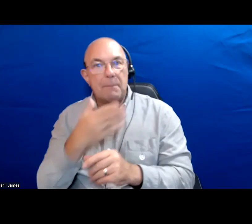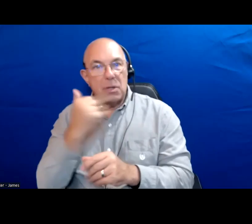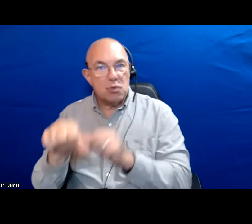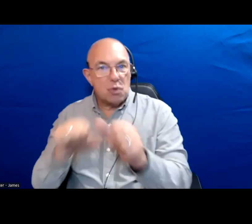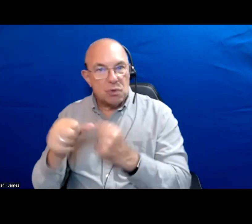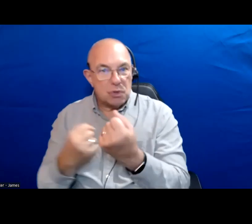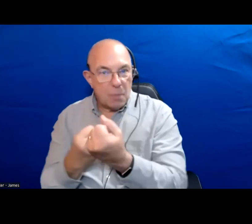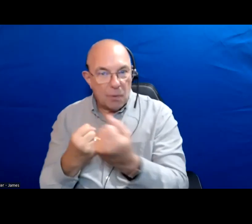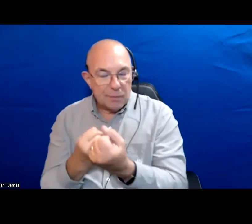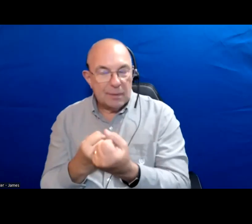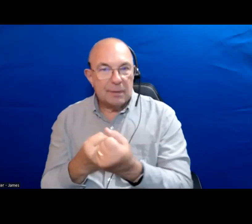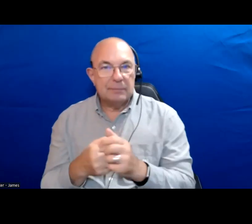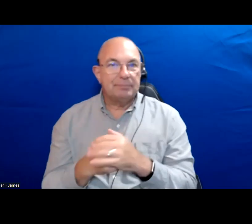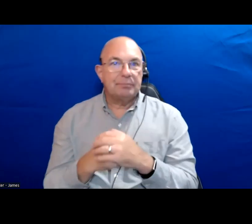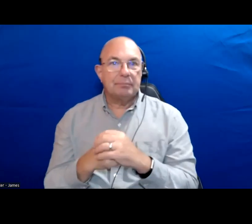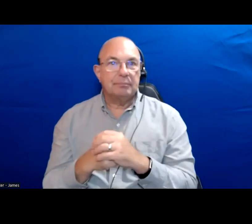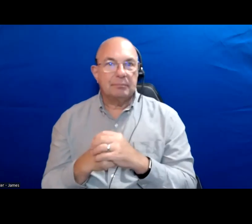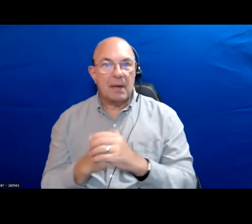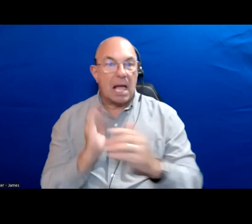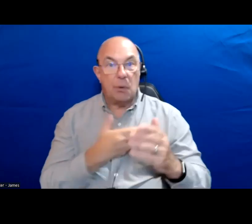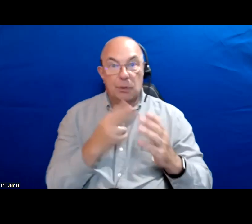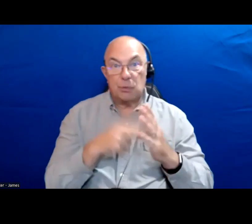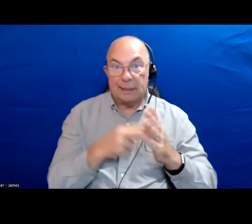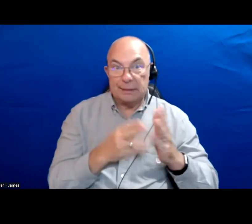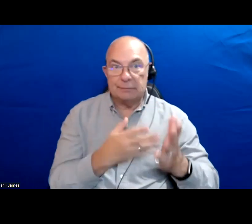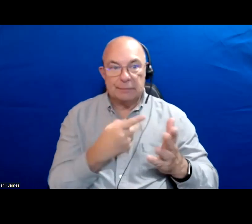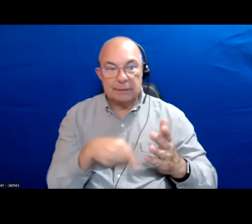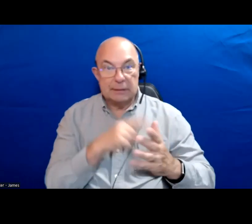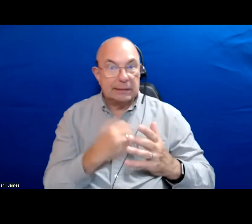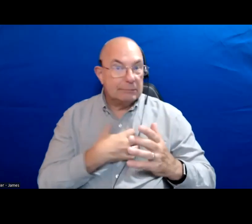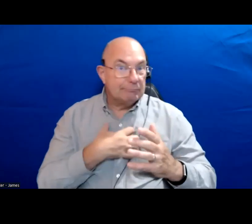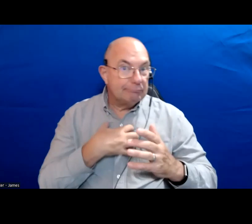That is something our readers care quite strongly about.